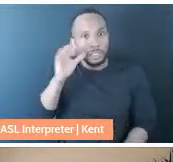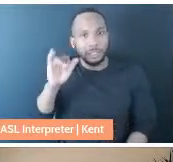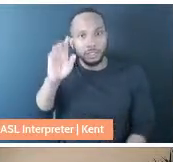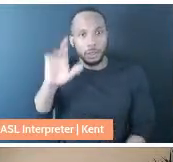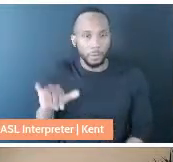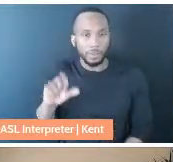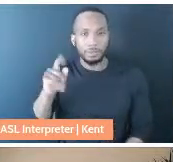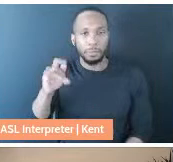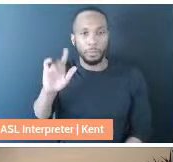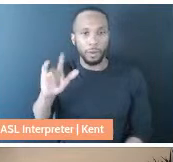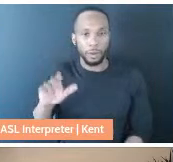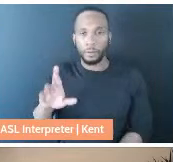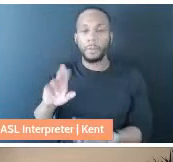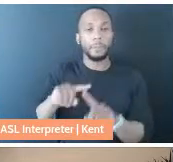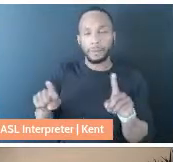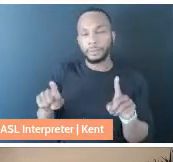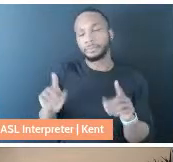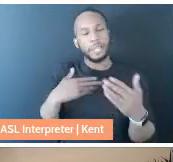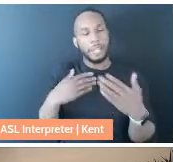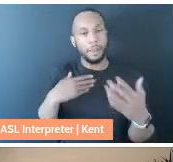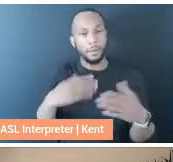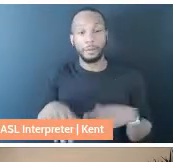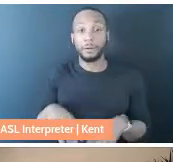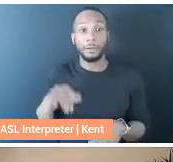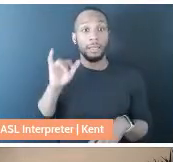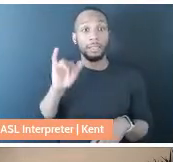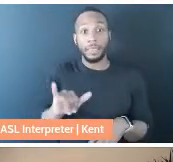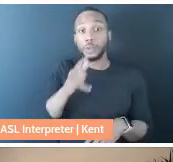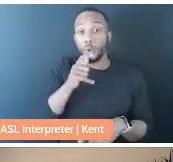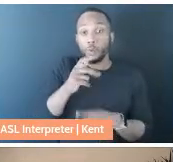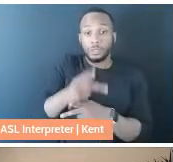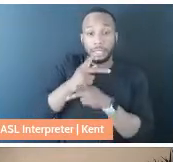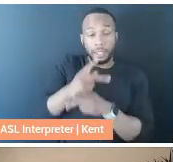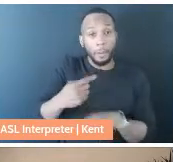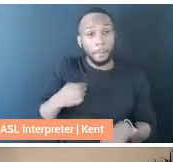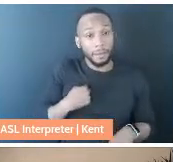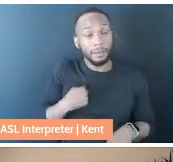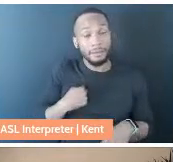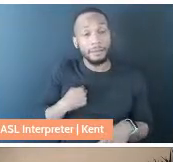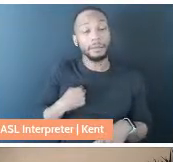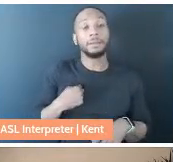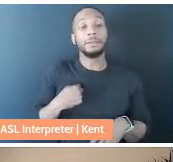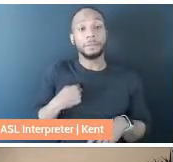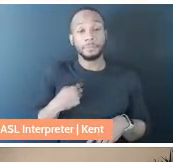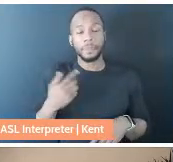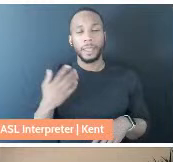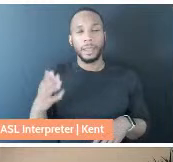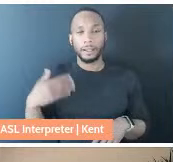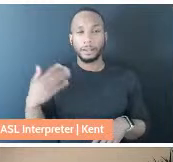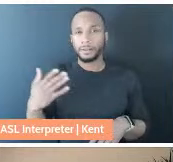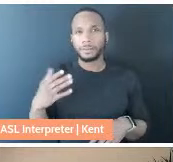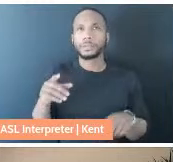But anyhow, that's who cared for me. And it was all sorts of displays of care,